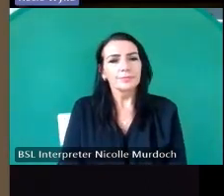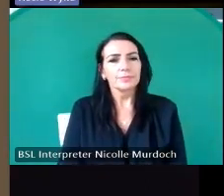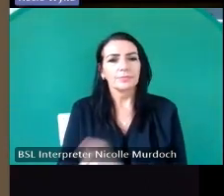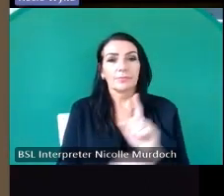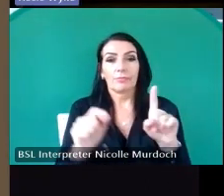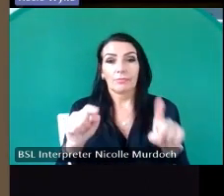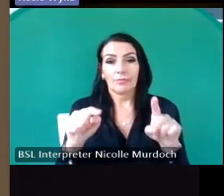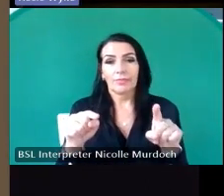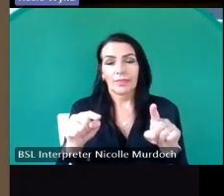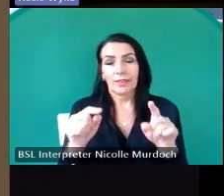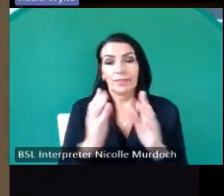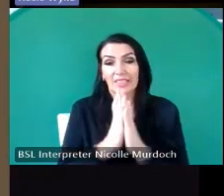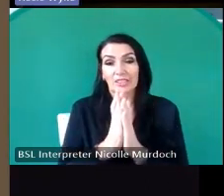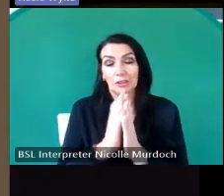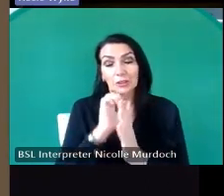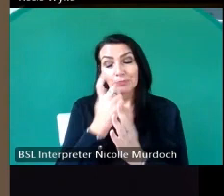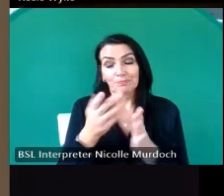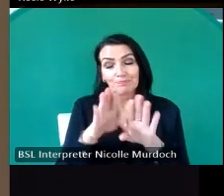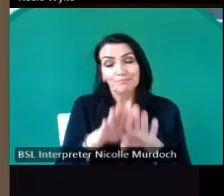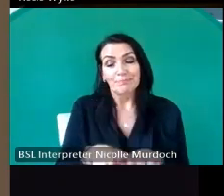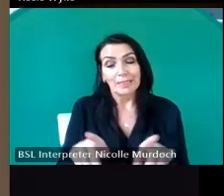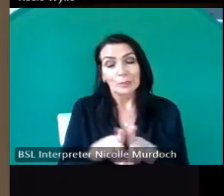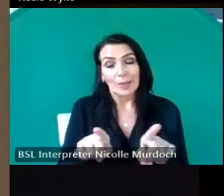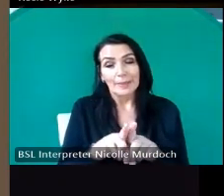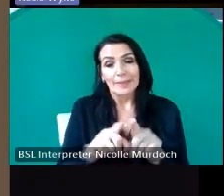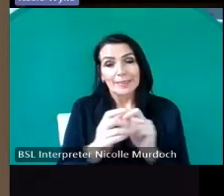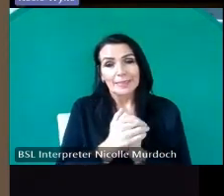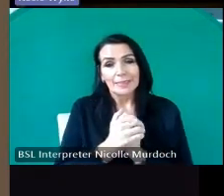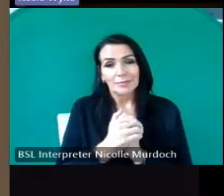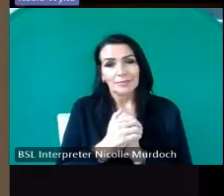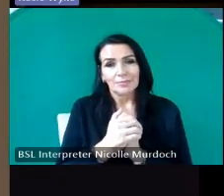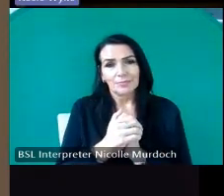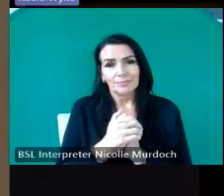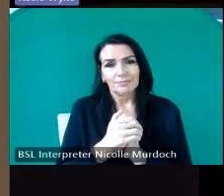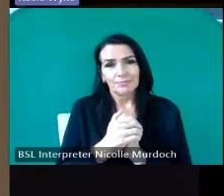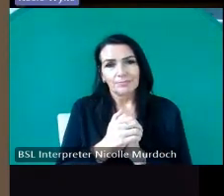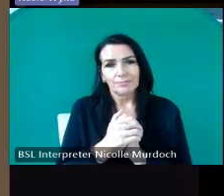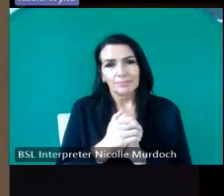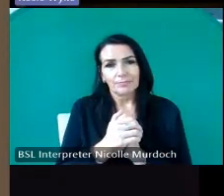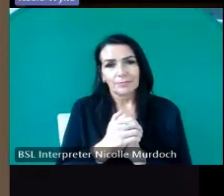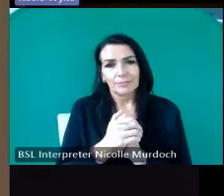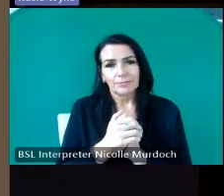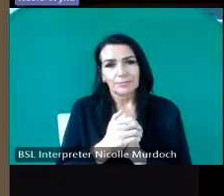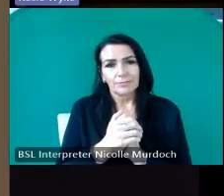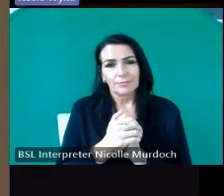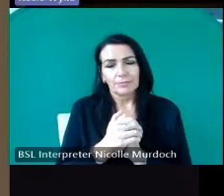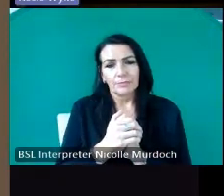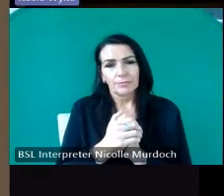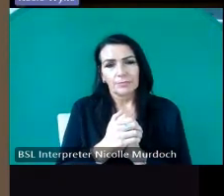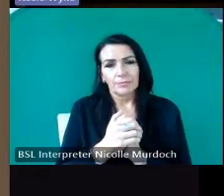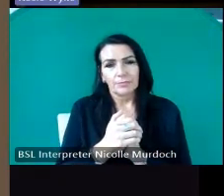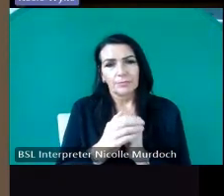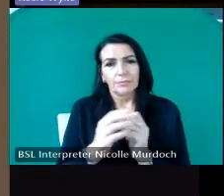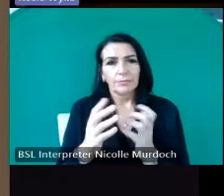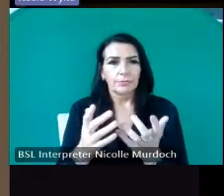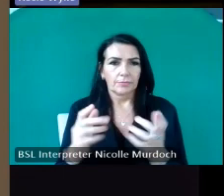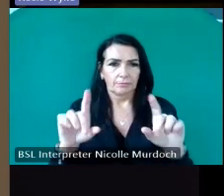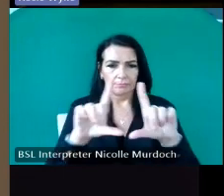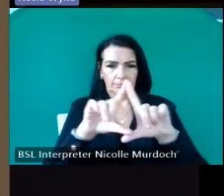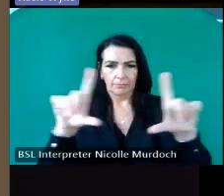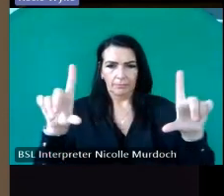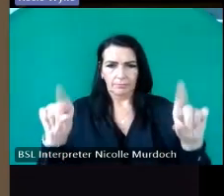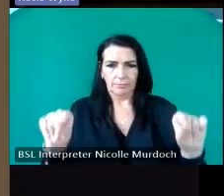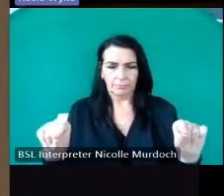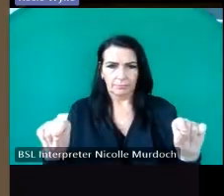also closing um we find a dedication dedication plaque for this fful paneling but where was it